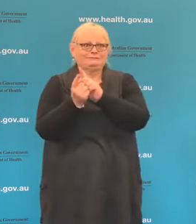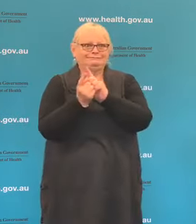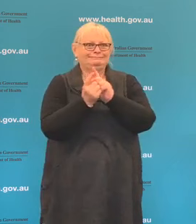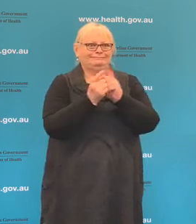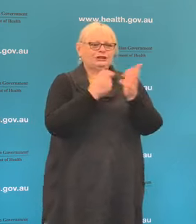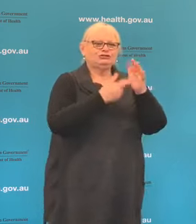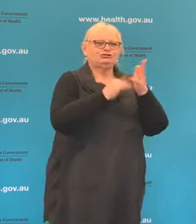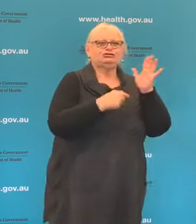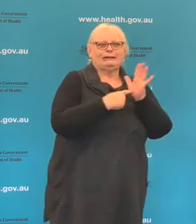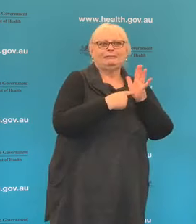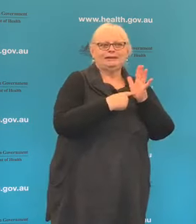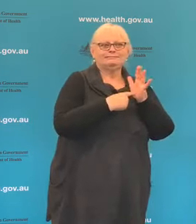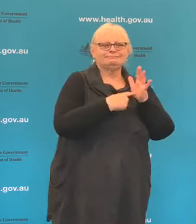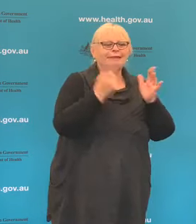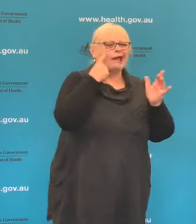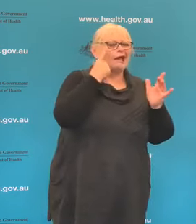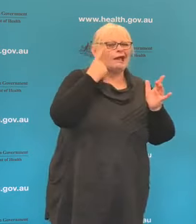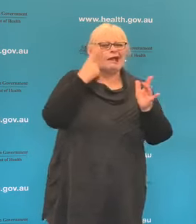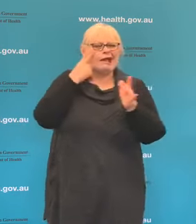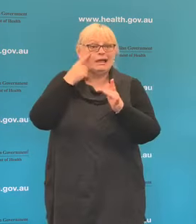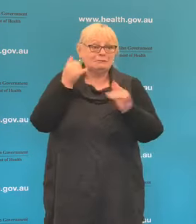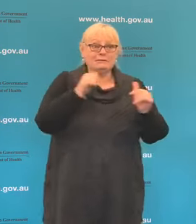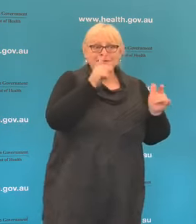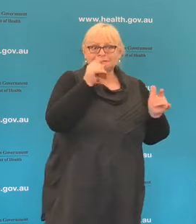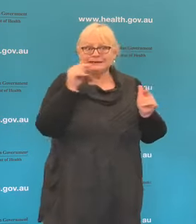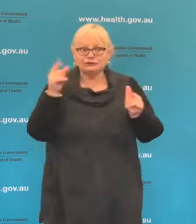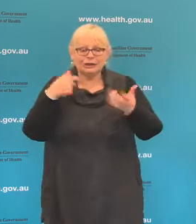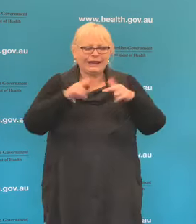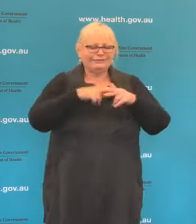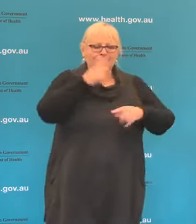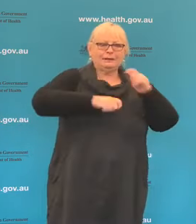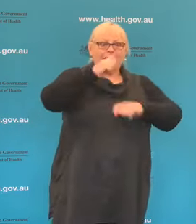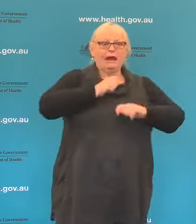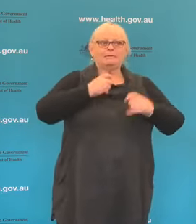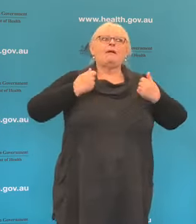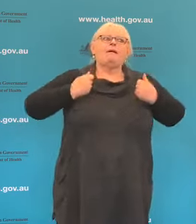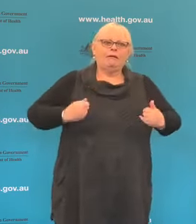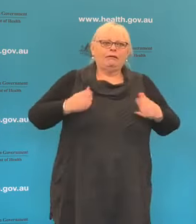potential treatments for people who become seriously being look with COVID-19